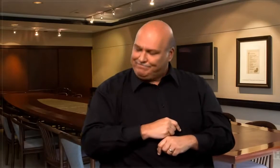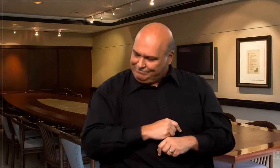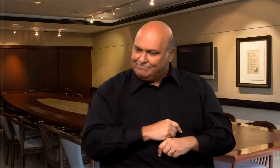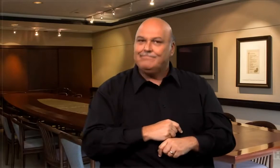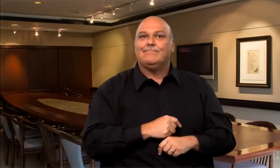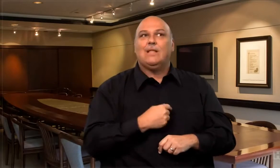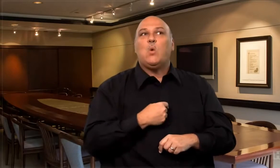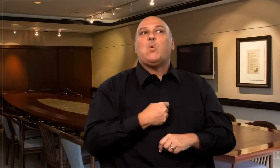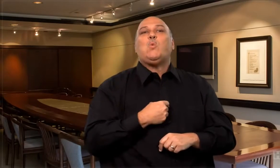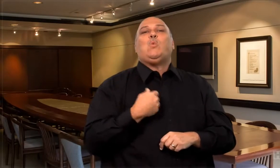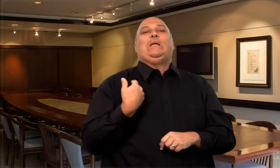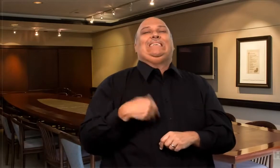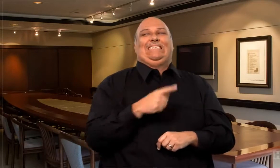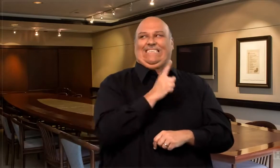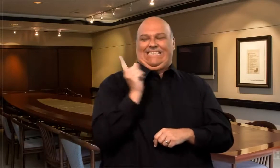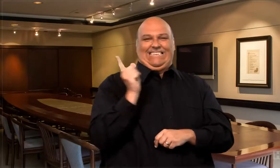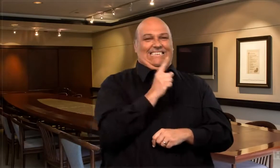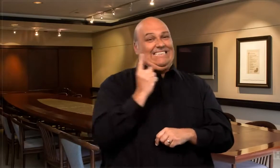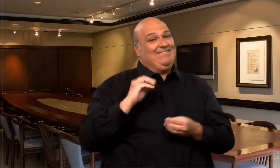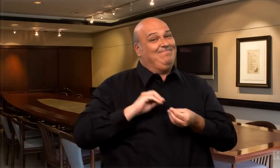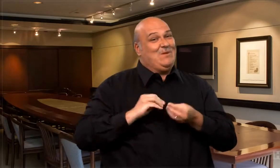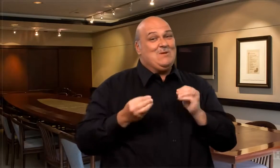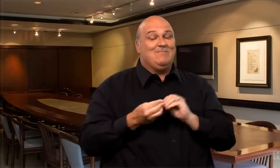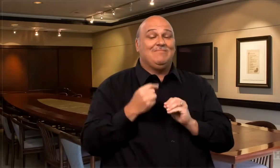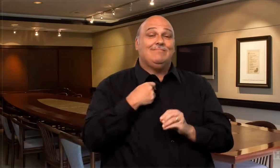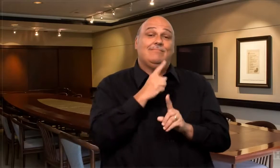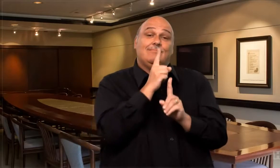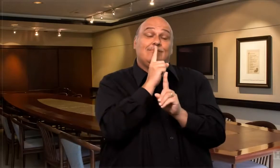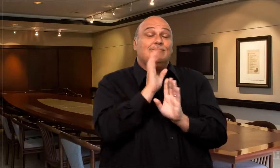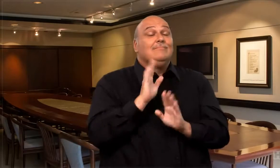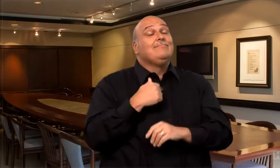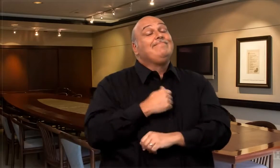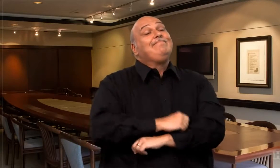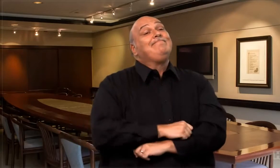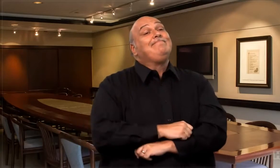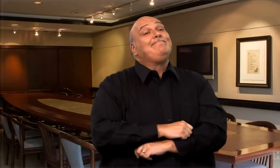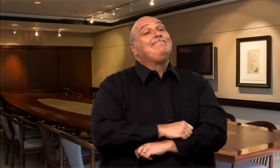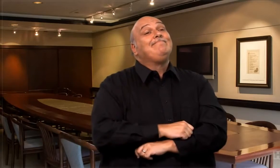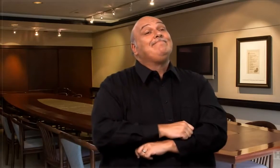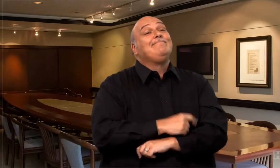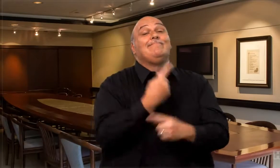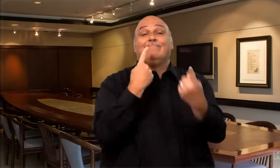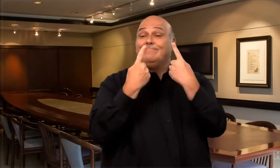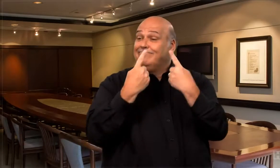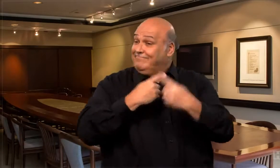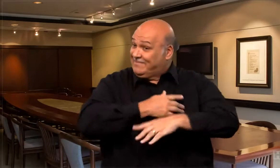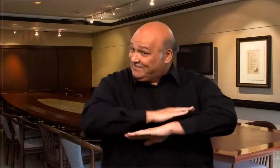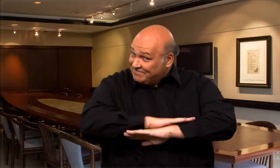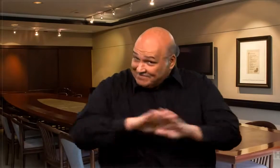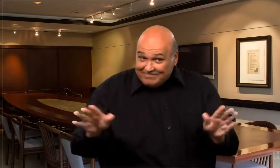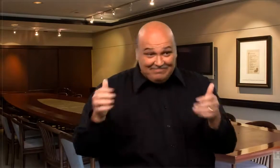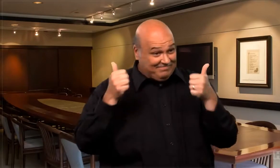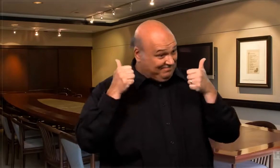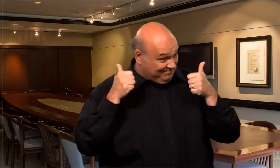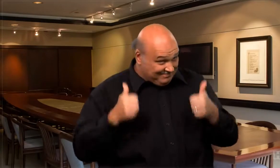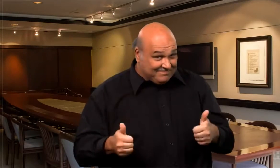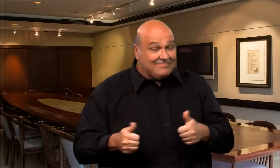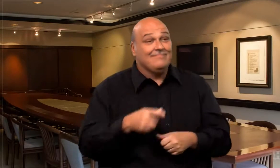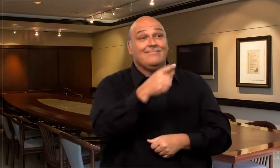When the meeting ended, the boss, Sue approached me with a stern look on her face and told me that she would like to talk with me in her office.